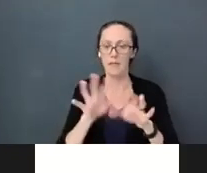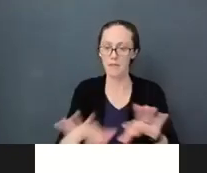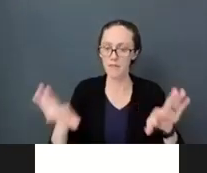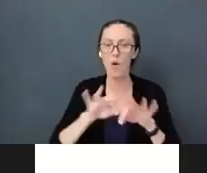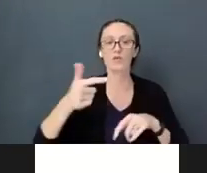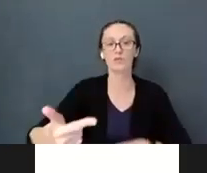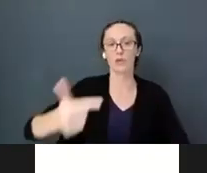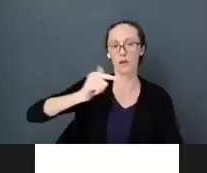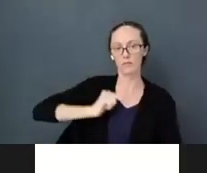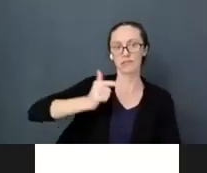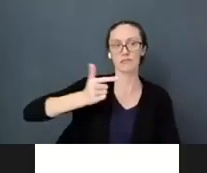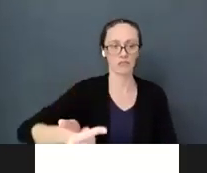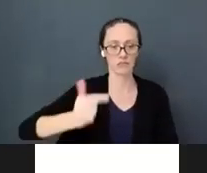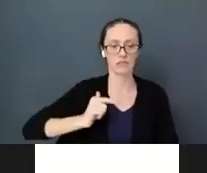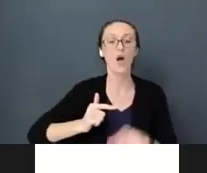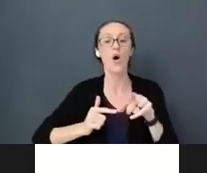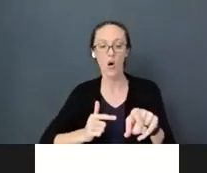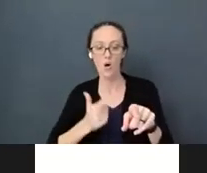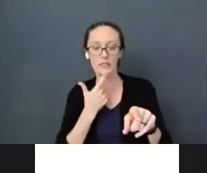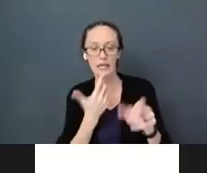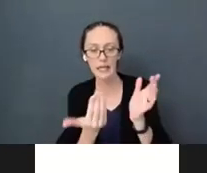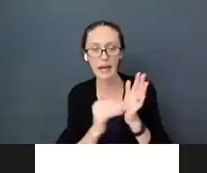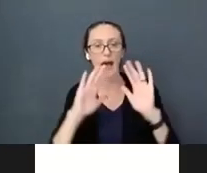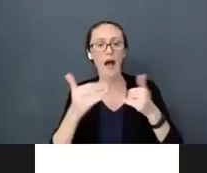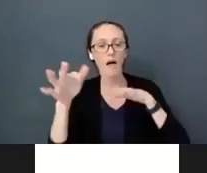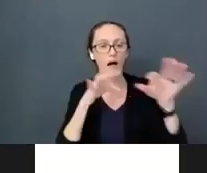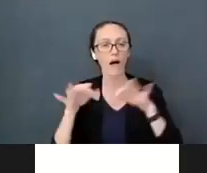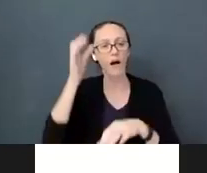The question is can I go over again and explain the idea of catch and return.